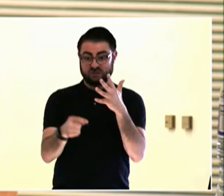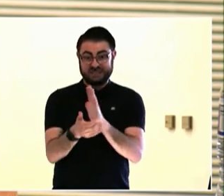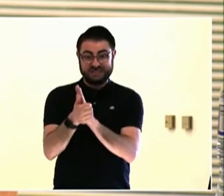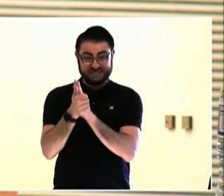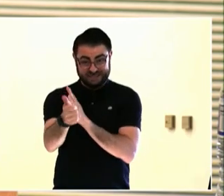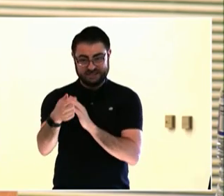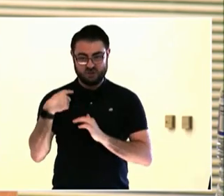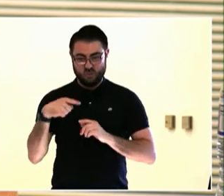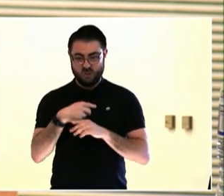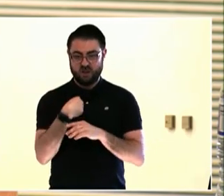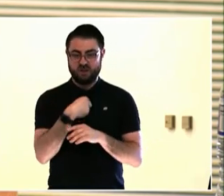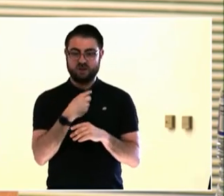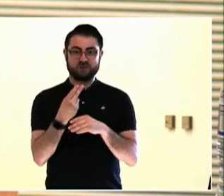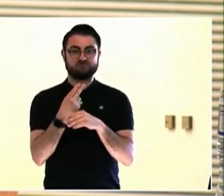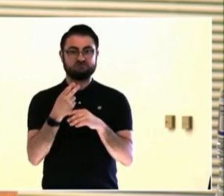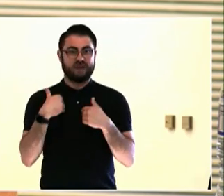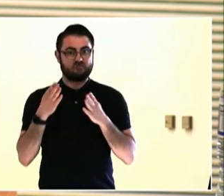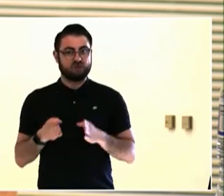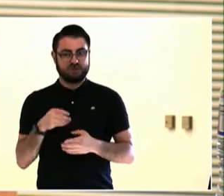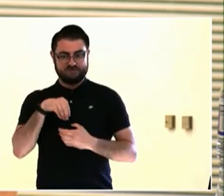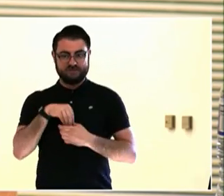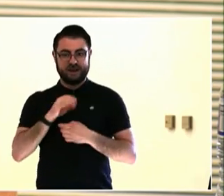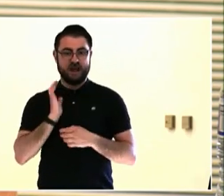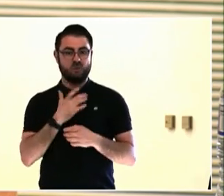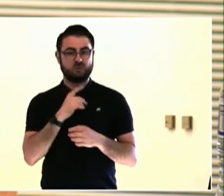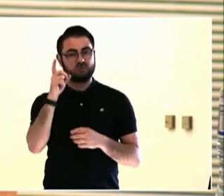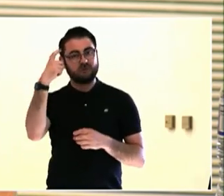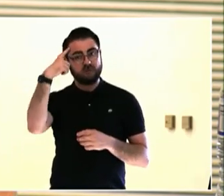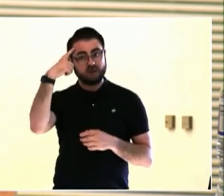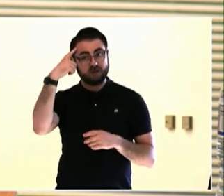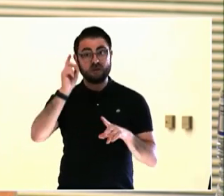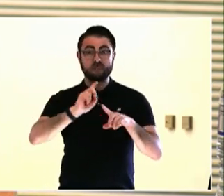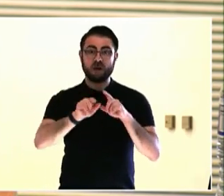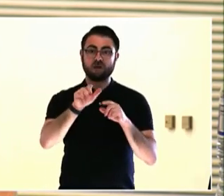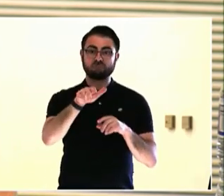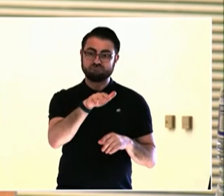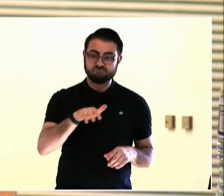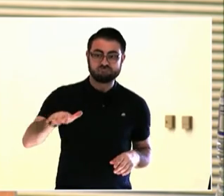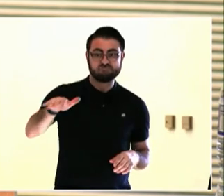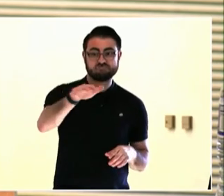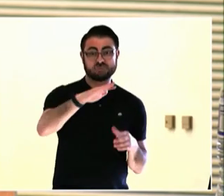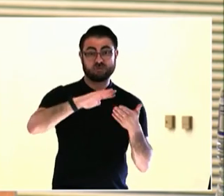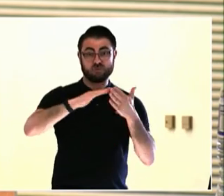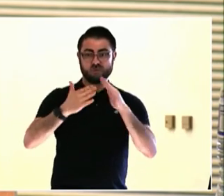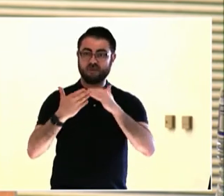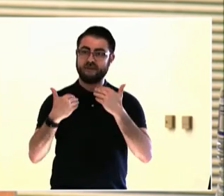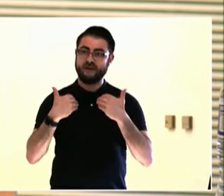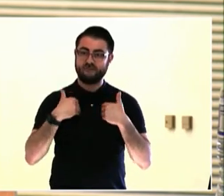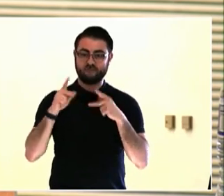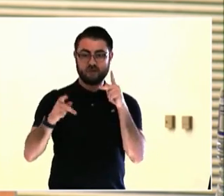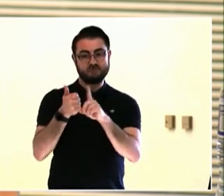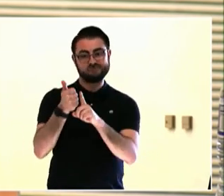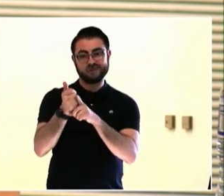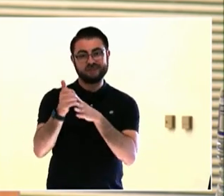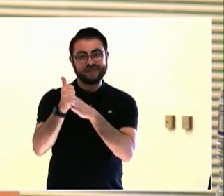the working done. Thank you, Julia.